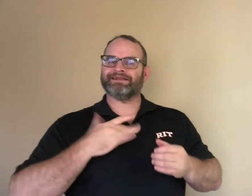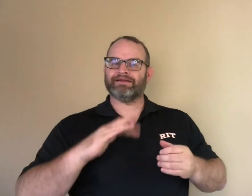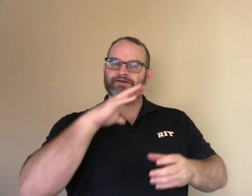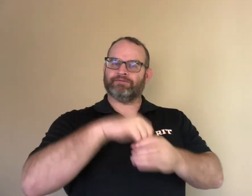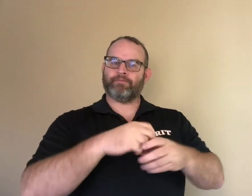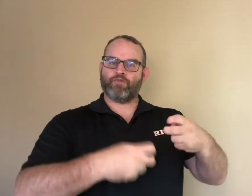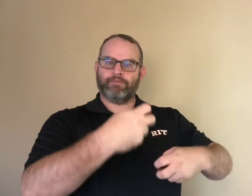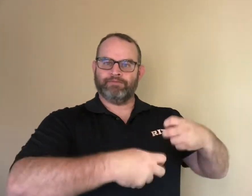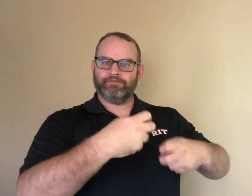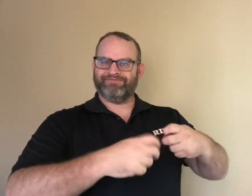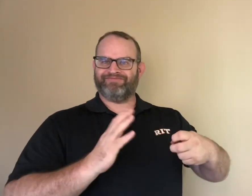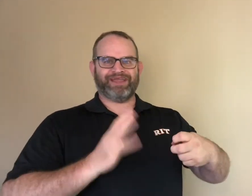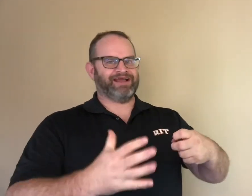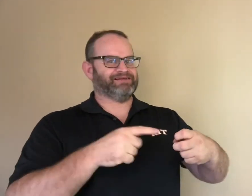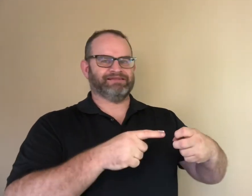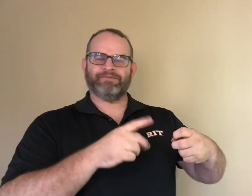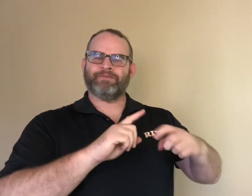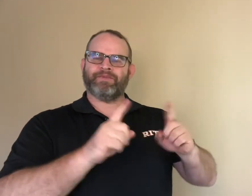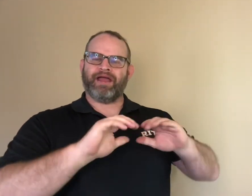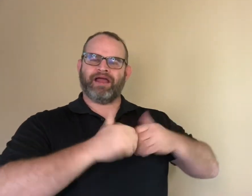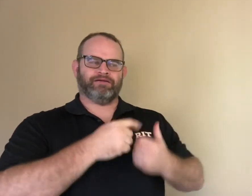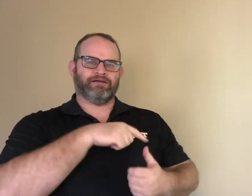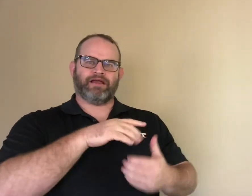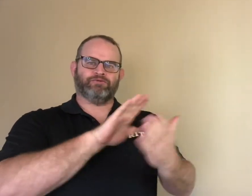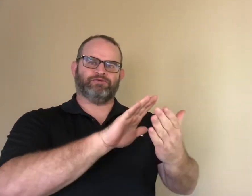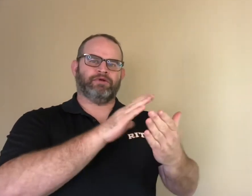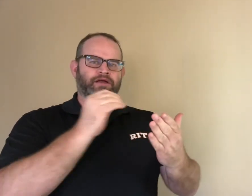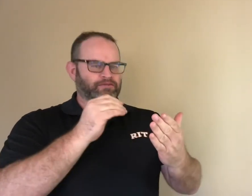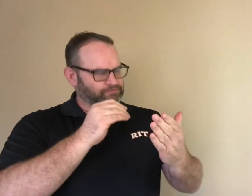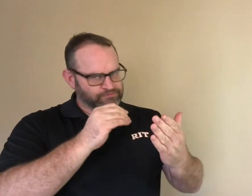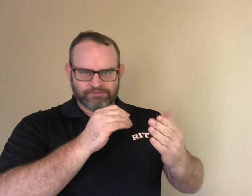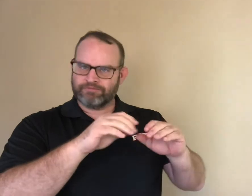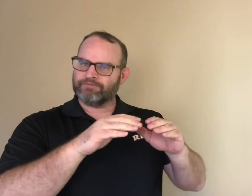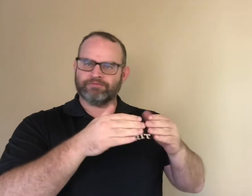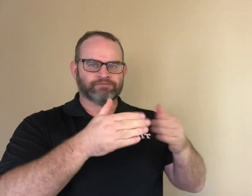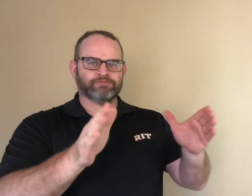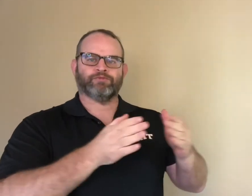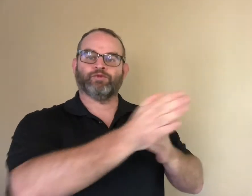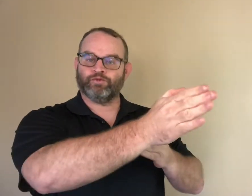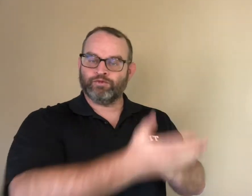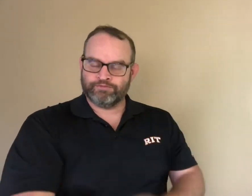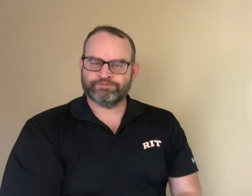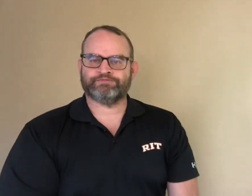and shows how the deaf character is able to face and solve the main problem successfully.